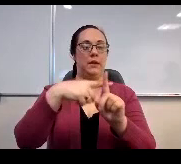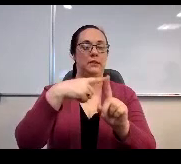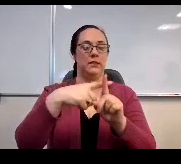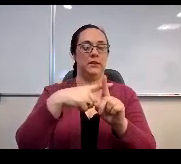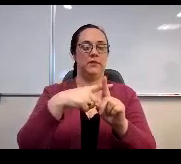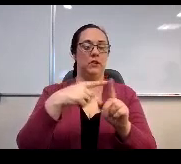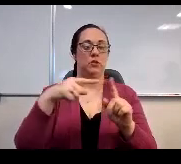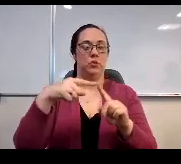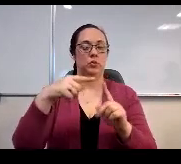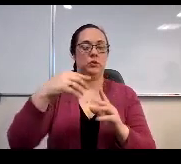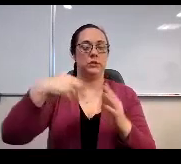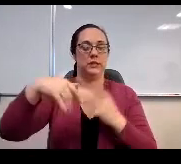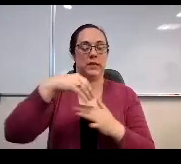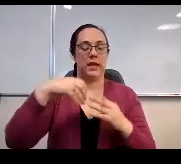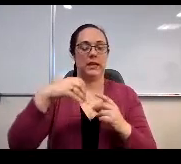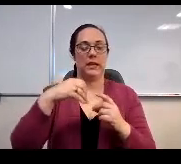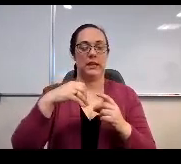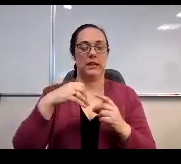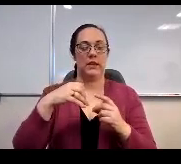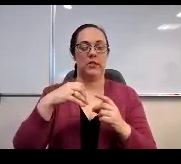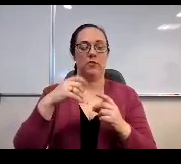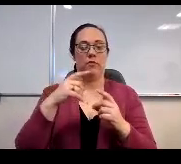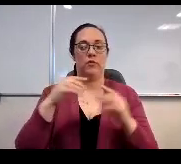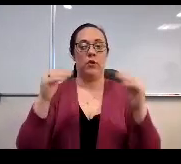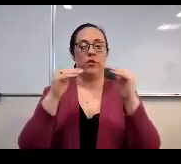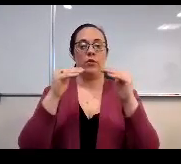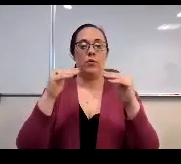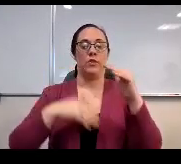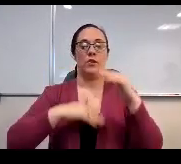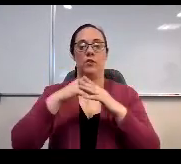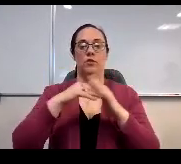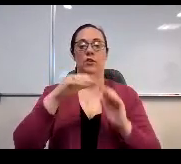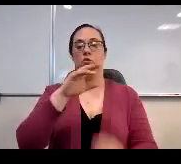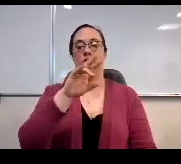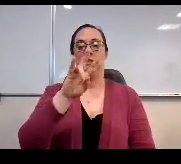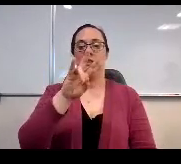The minimum threshold of 70% of respondents in the student category and at least